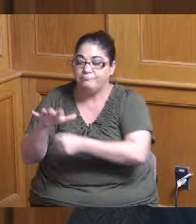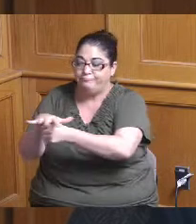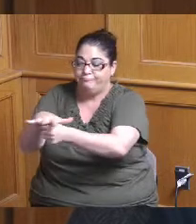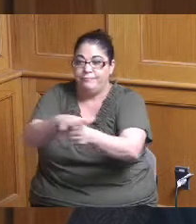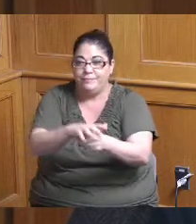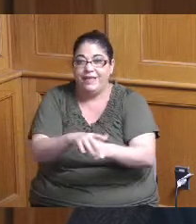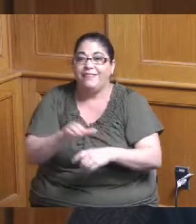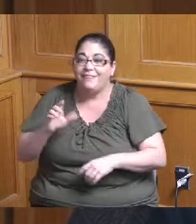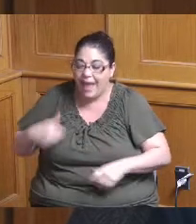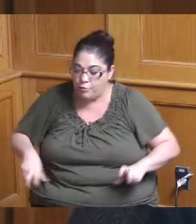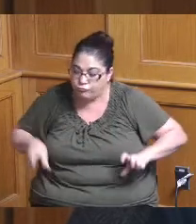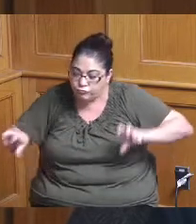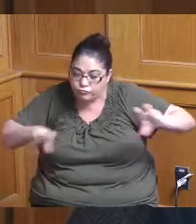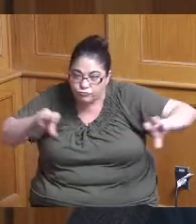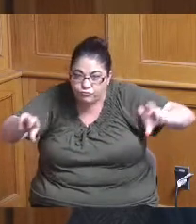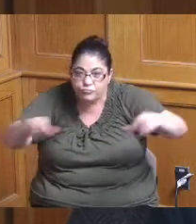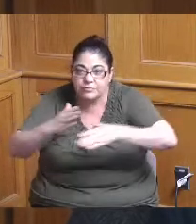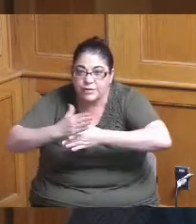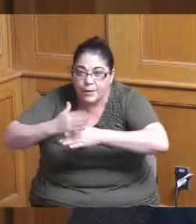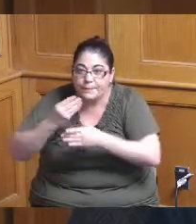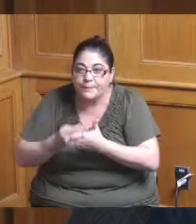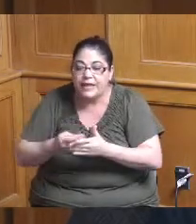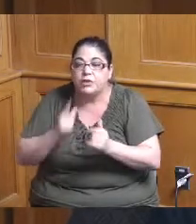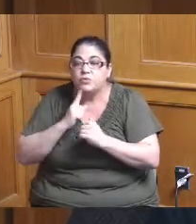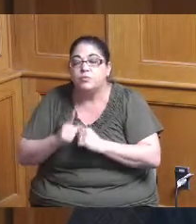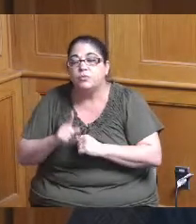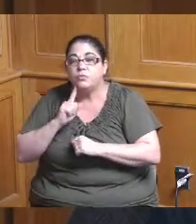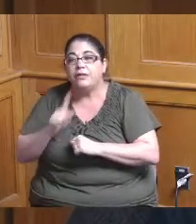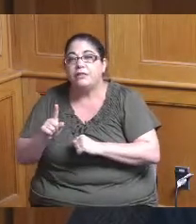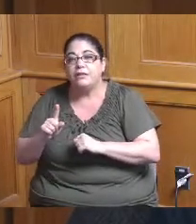projects in their communities and money that's in partnership with what the money they already have